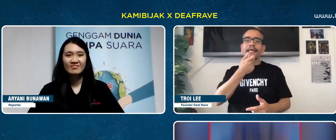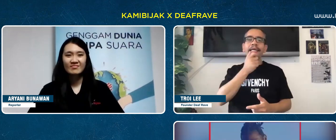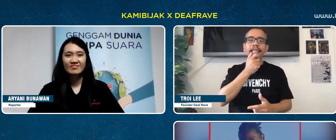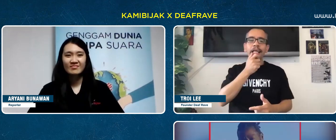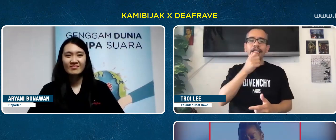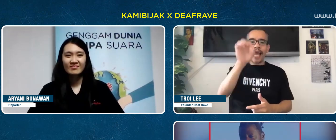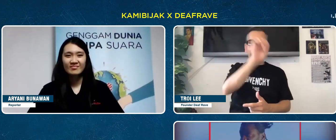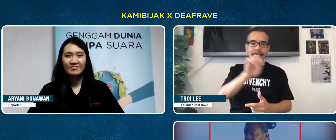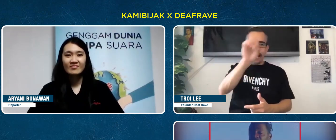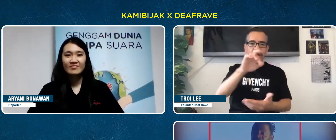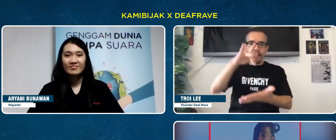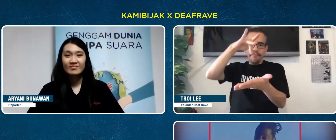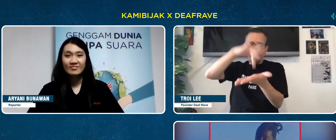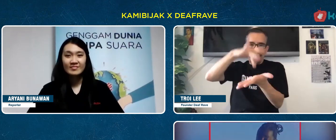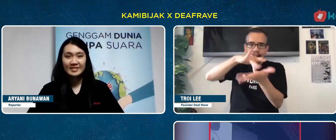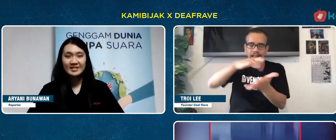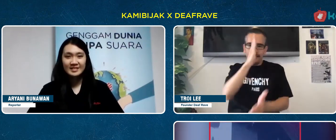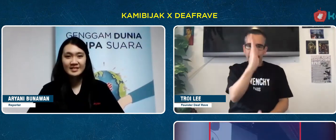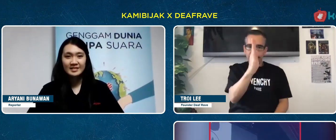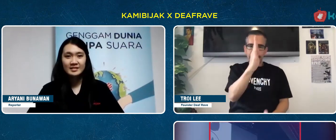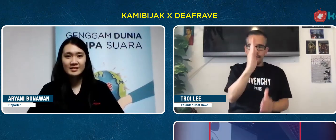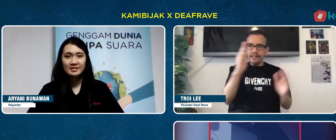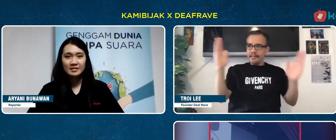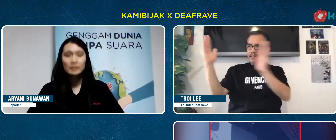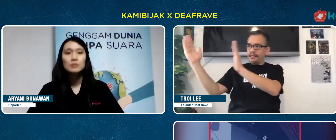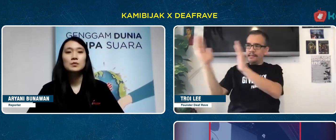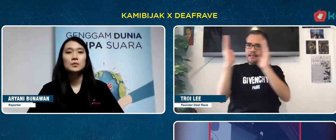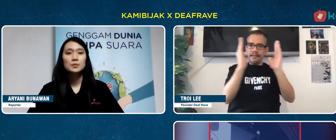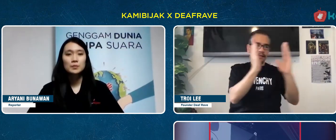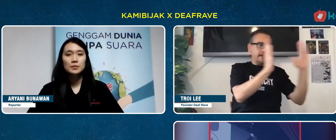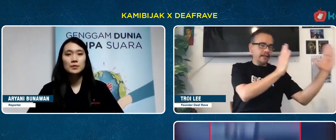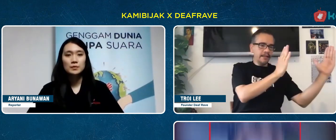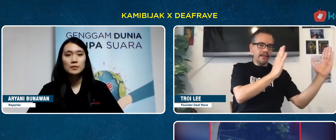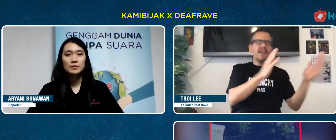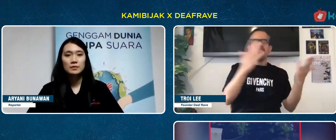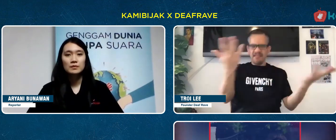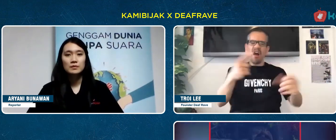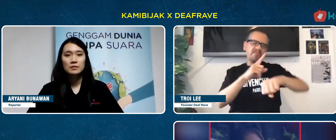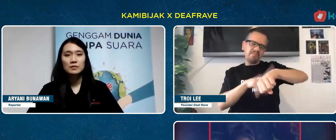especially in the UK and other European countries.